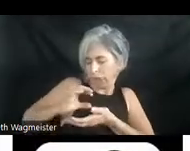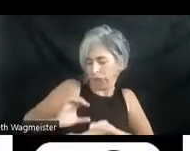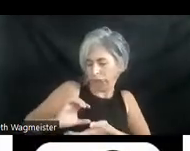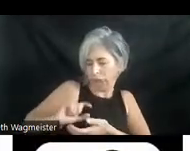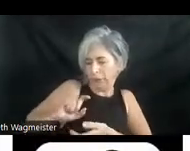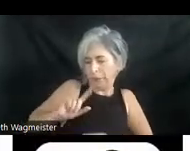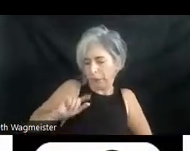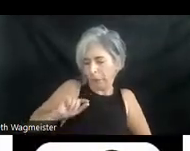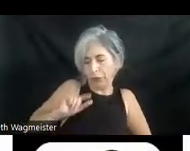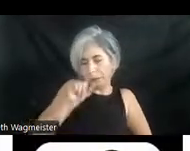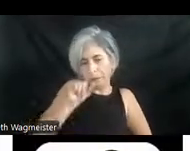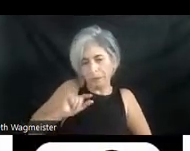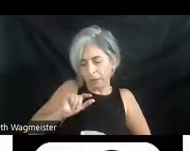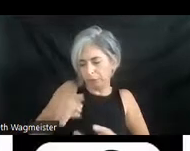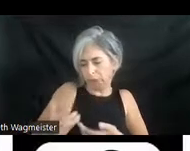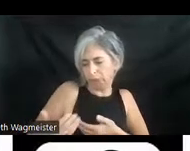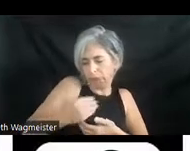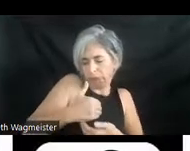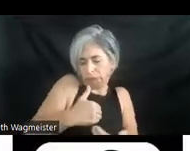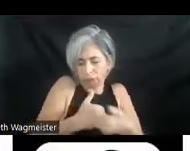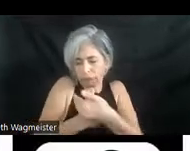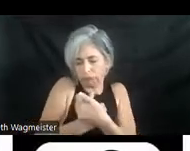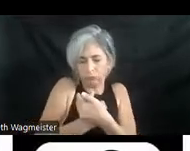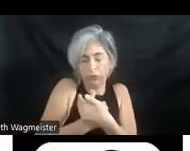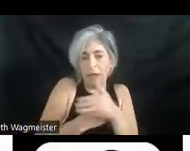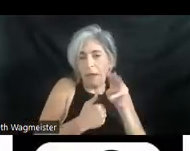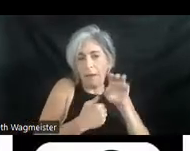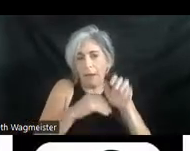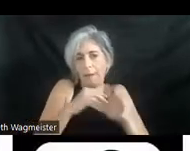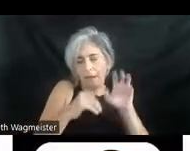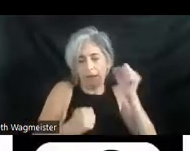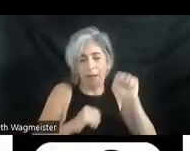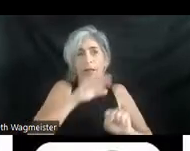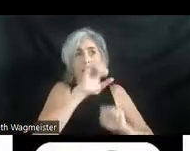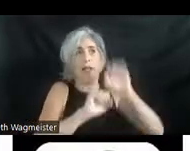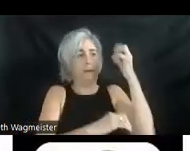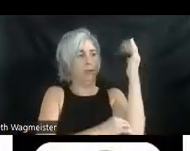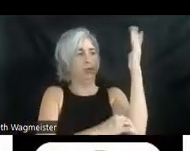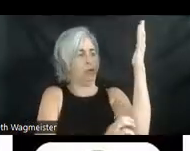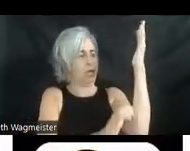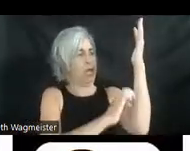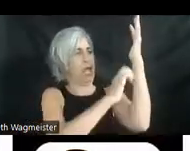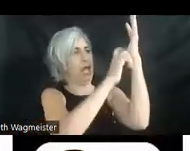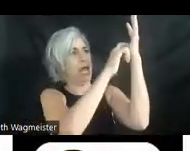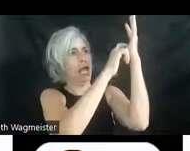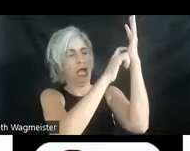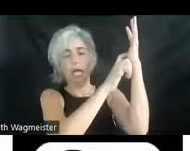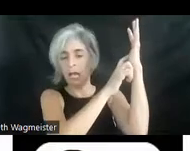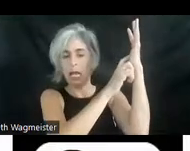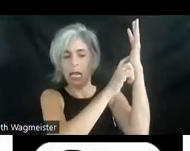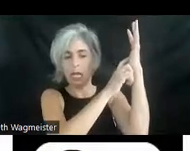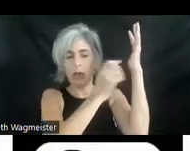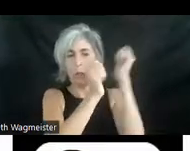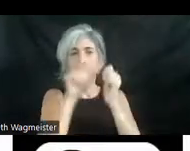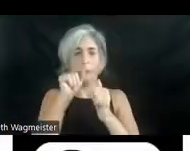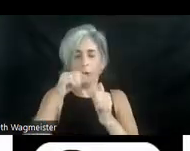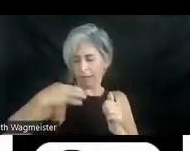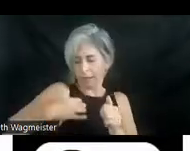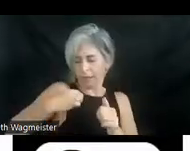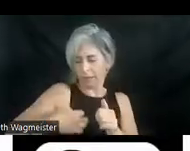his legs and arms around a tree trunk, Mohammed climbs.